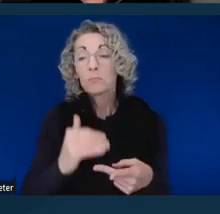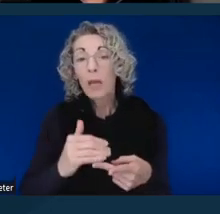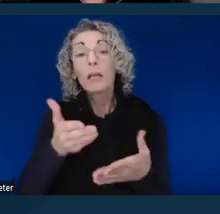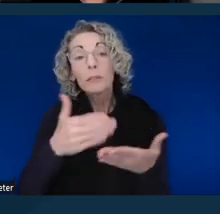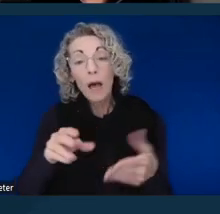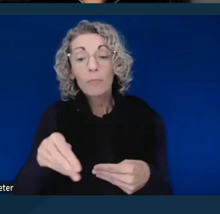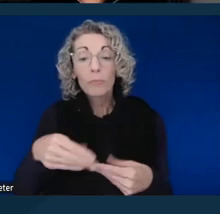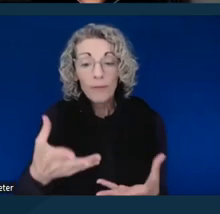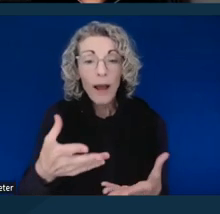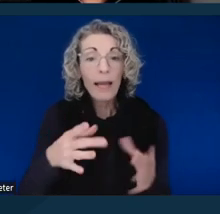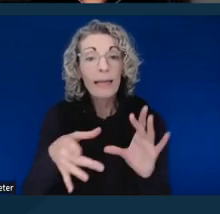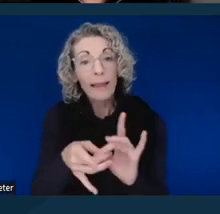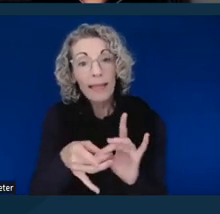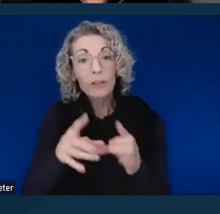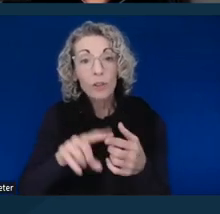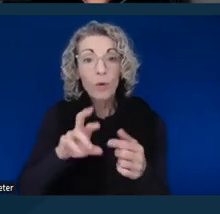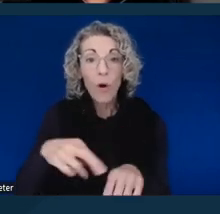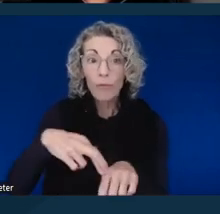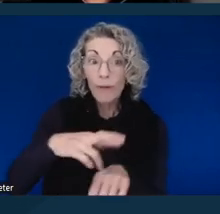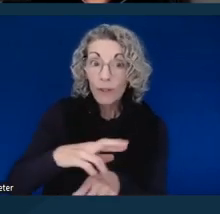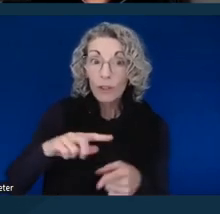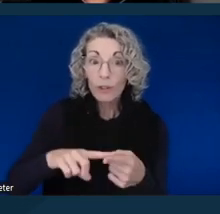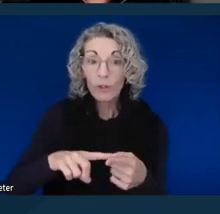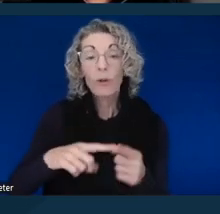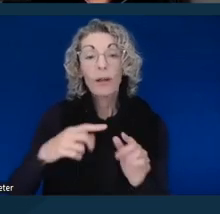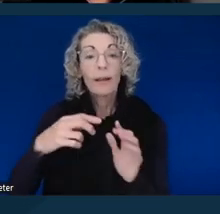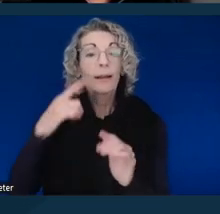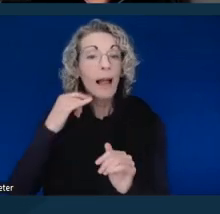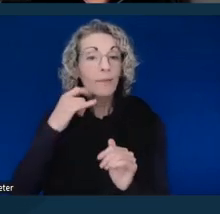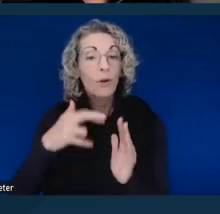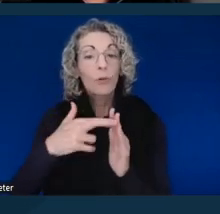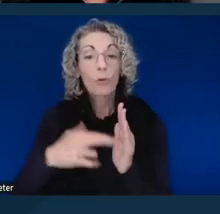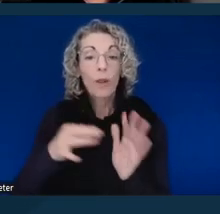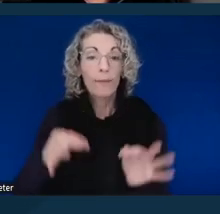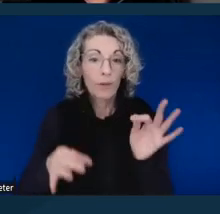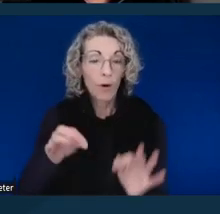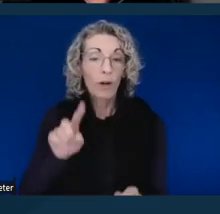to the California Rule of Court 1.100. A few provide the link